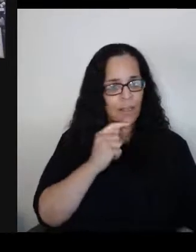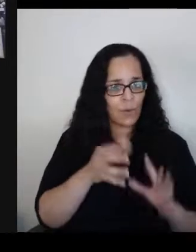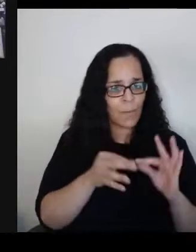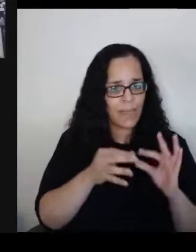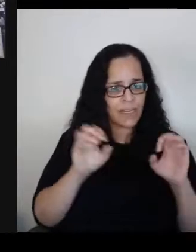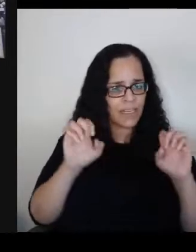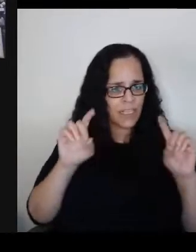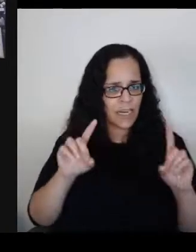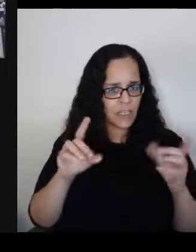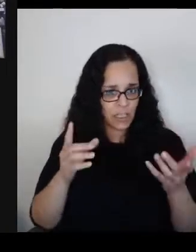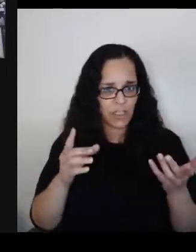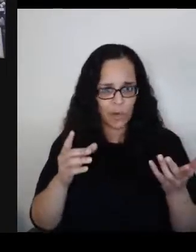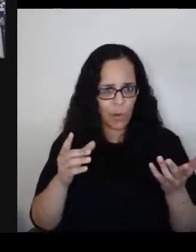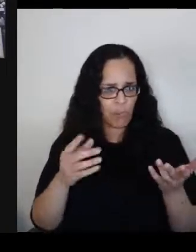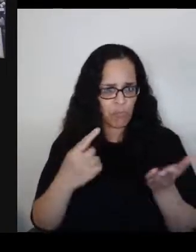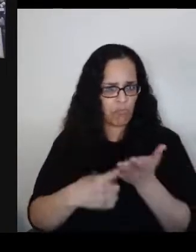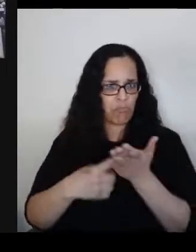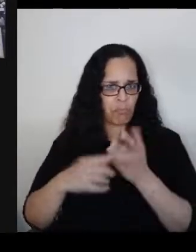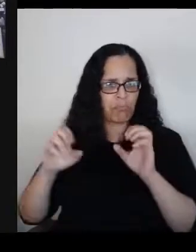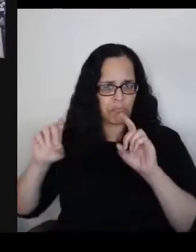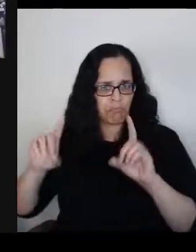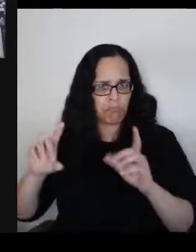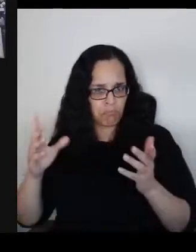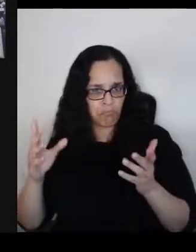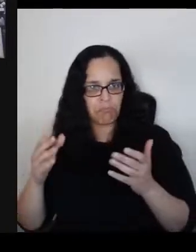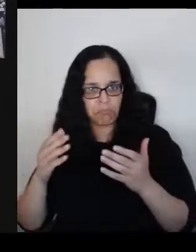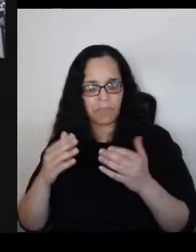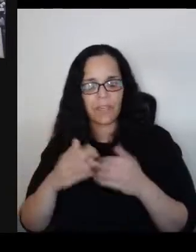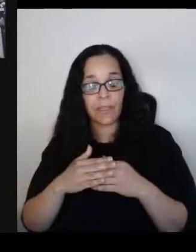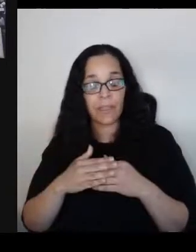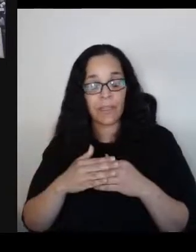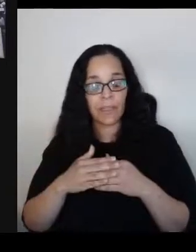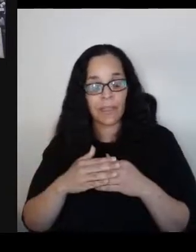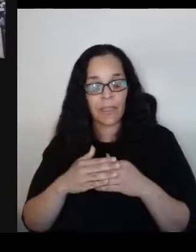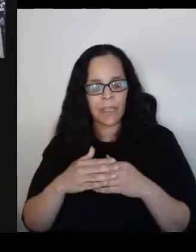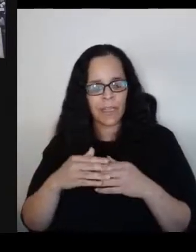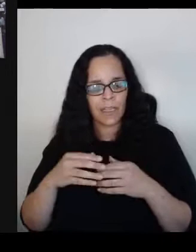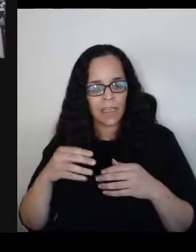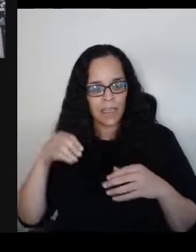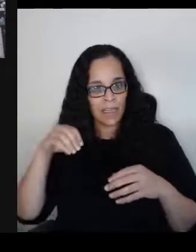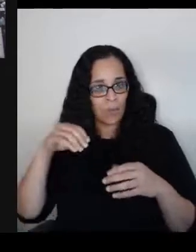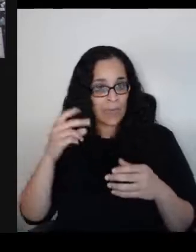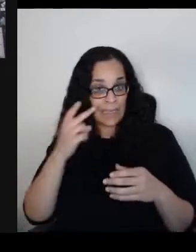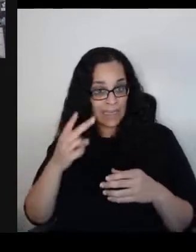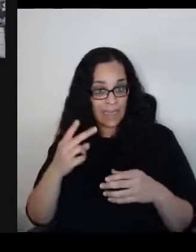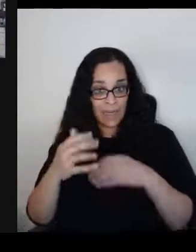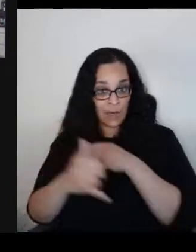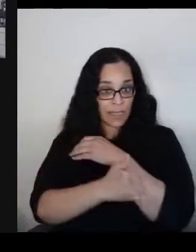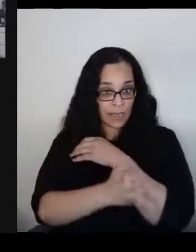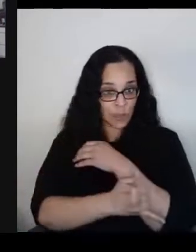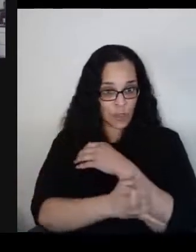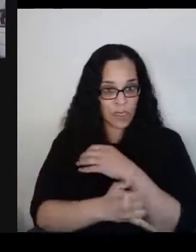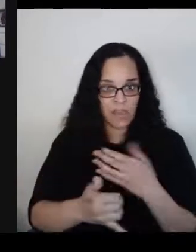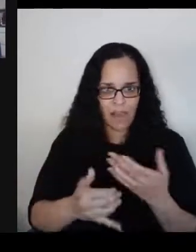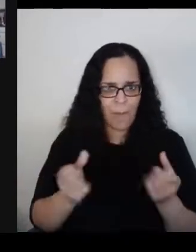We see in this country, a growing number of cases where officials insist that history